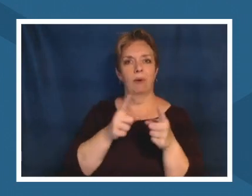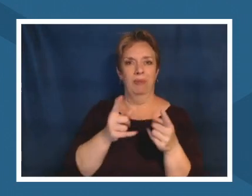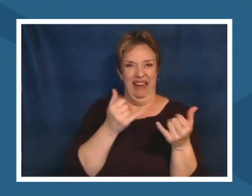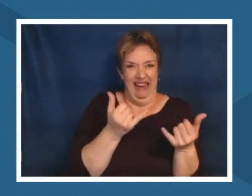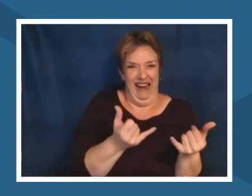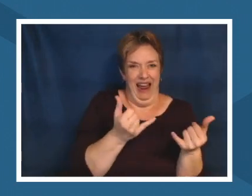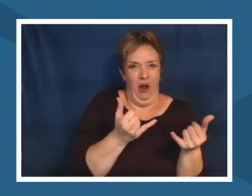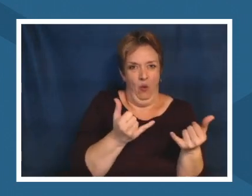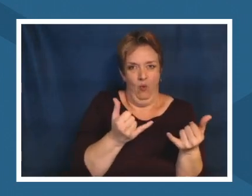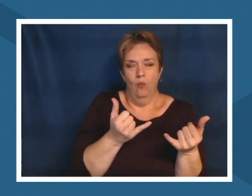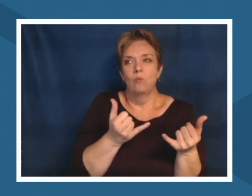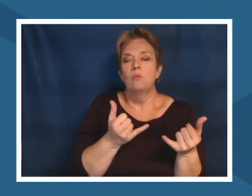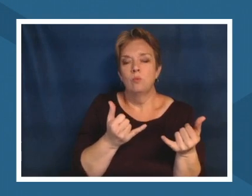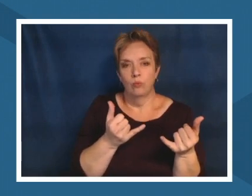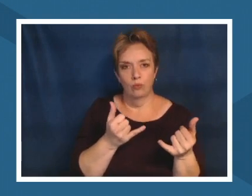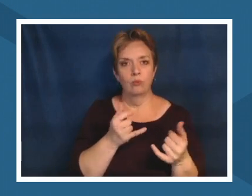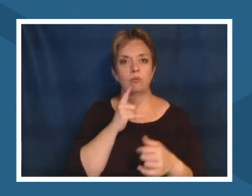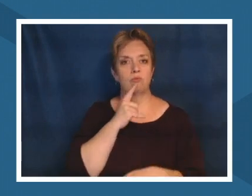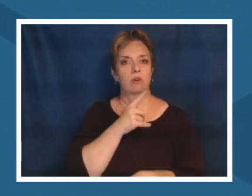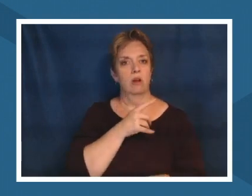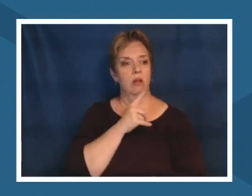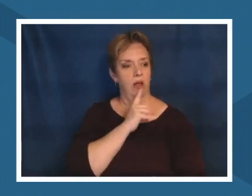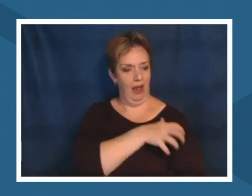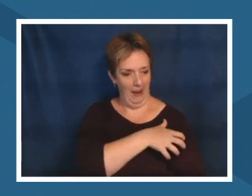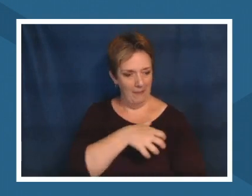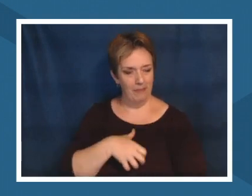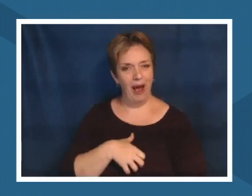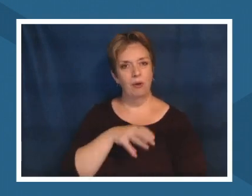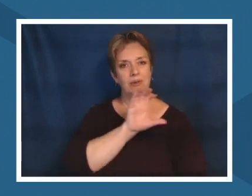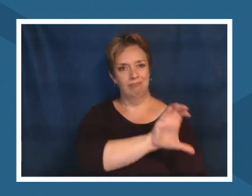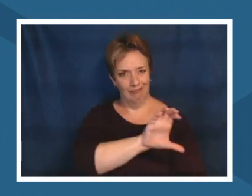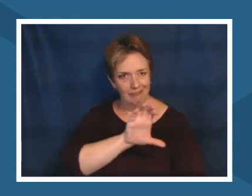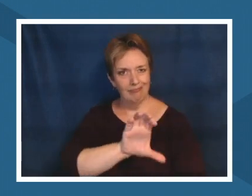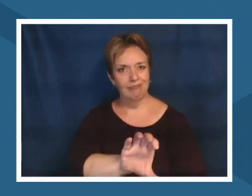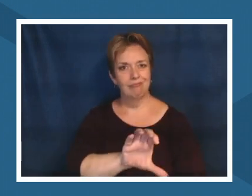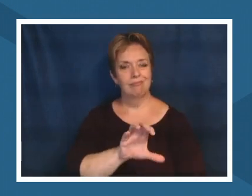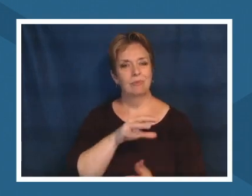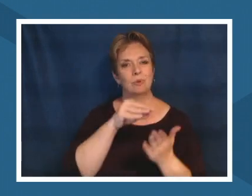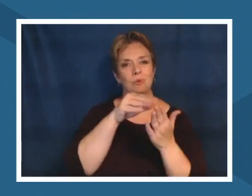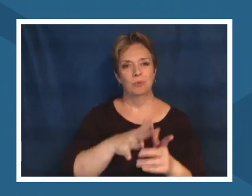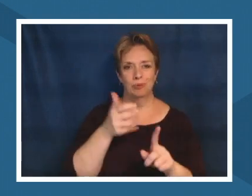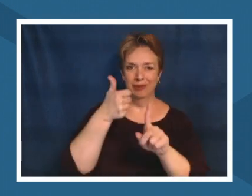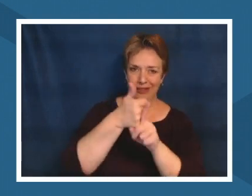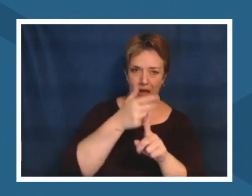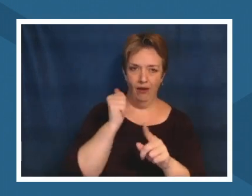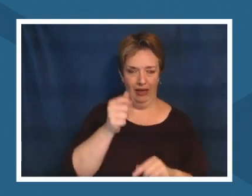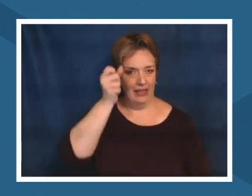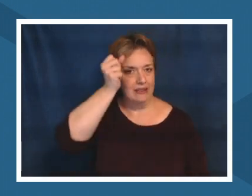empowering students to see something and and once they feel connected to a